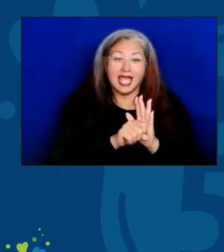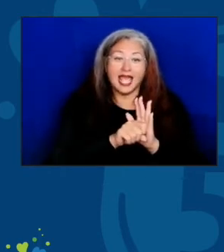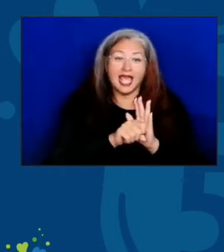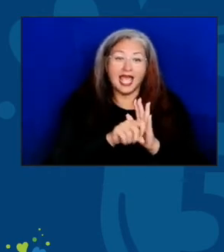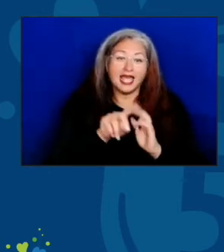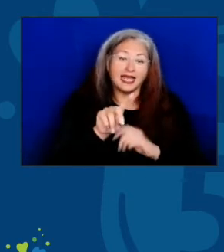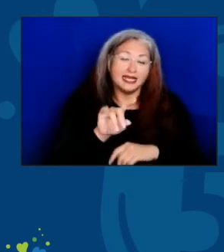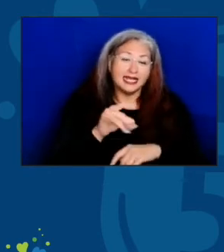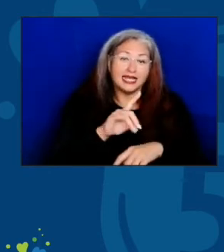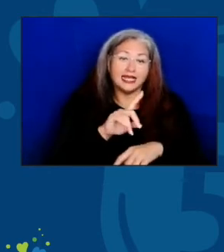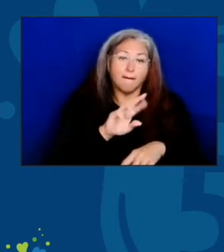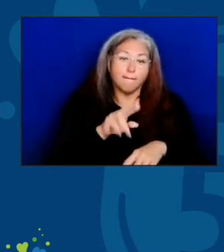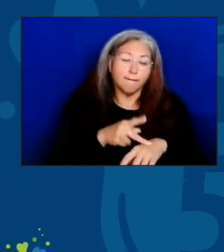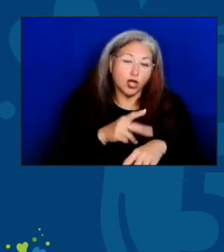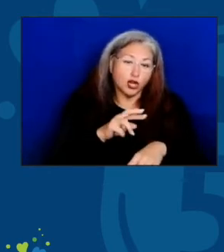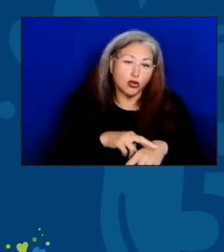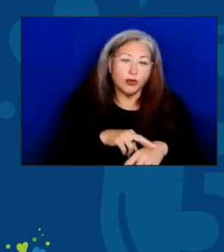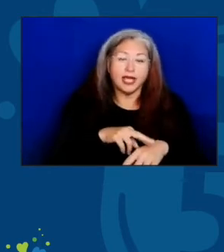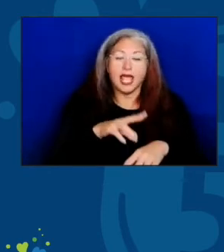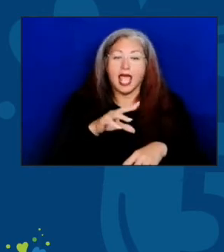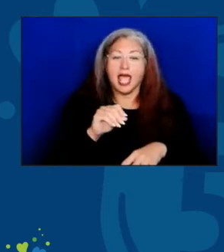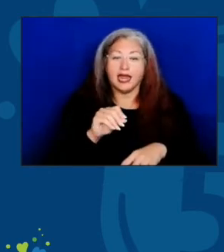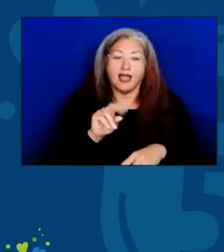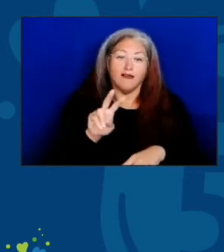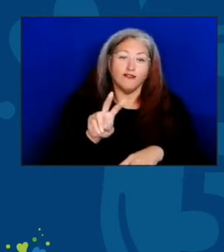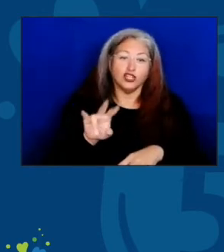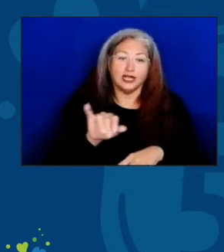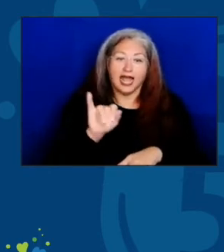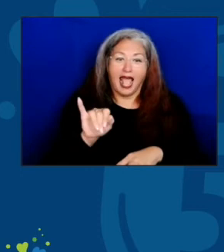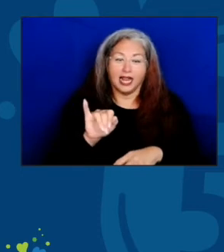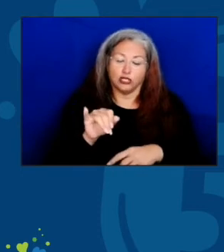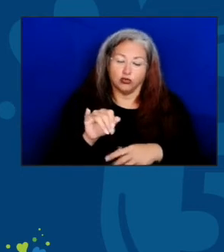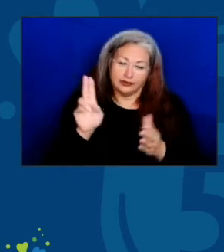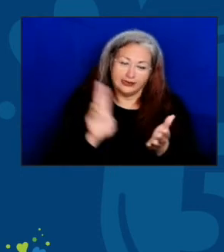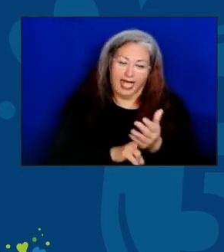and the Virgin Island sign up today to attend the celebration.